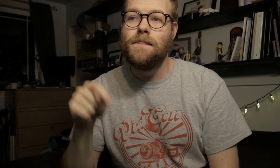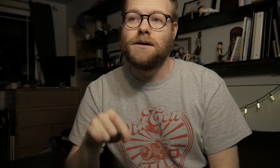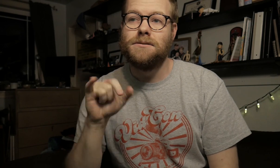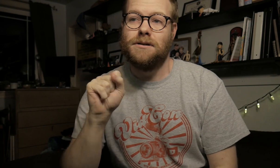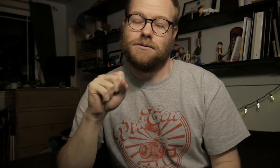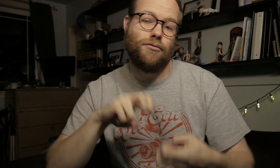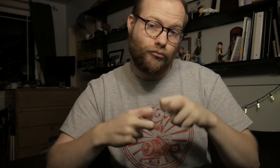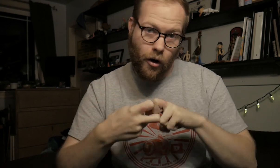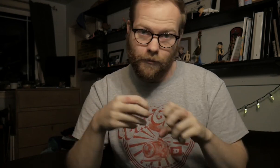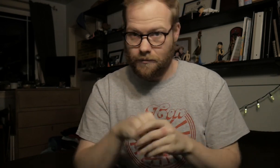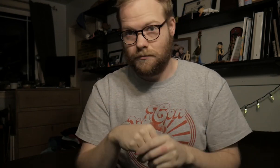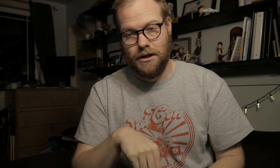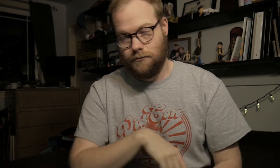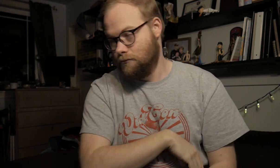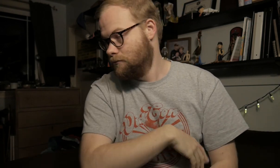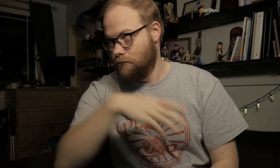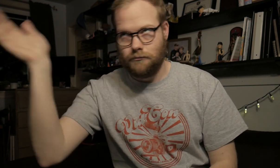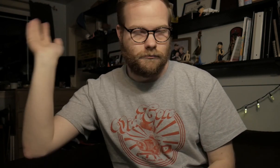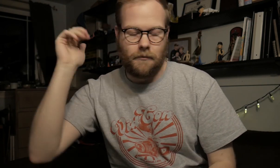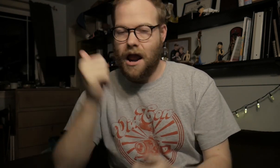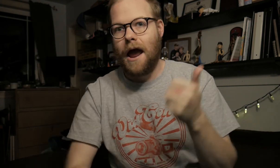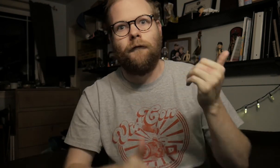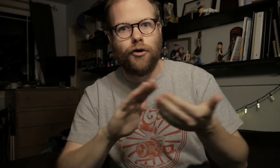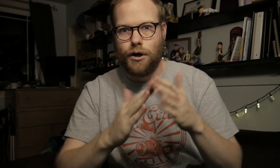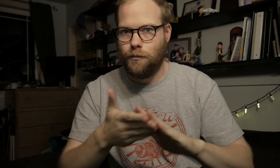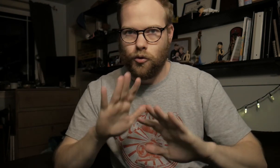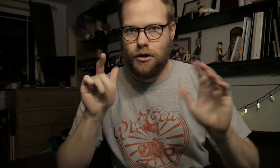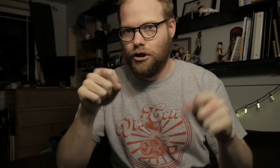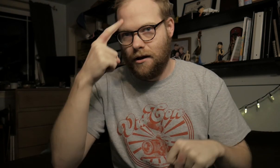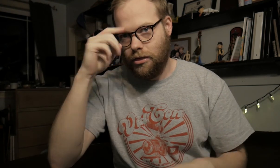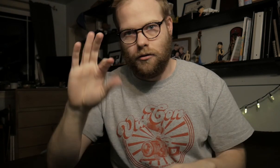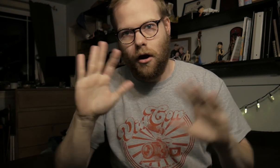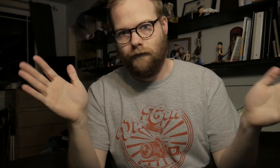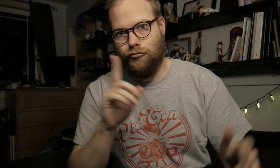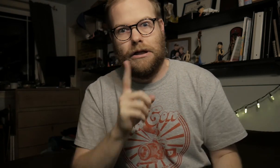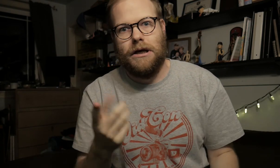This is a problem in every community you can think of, really.